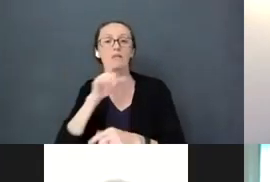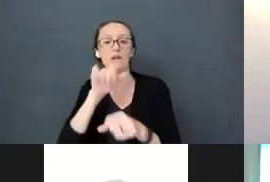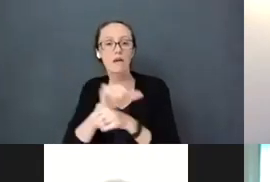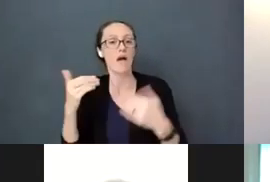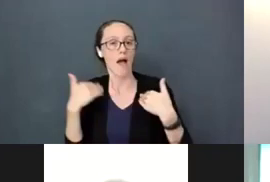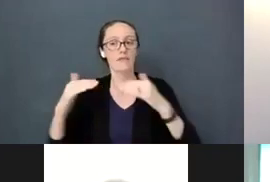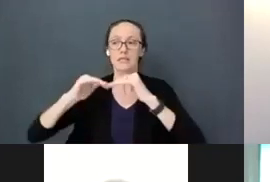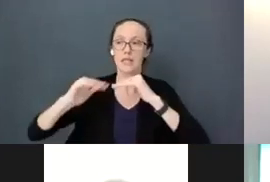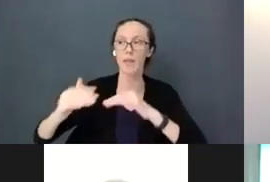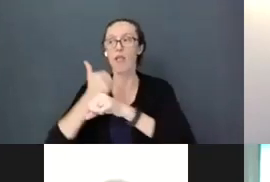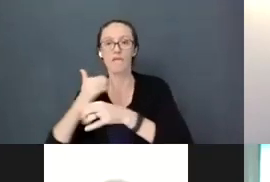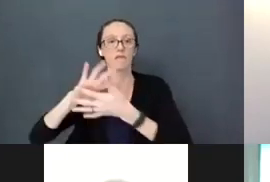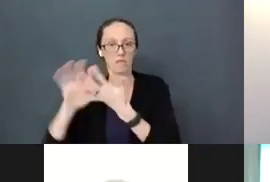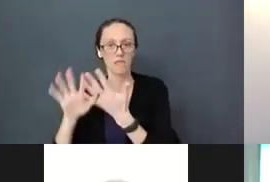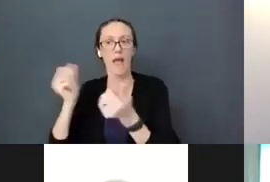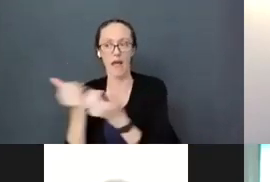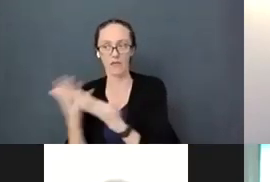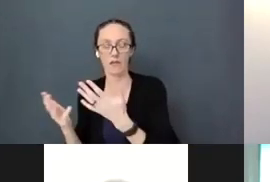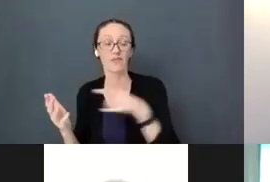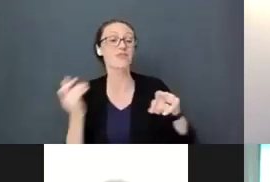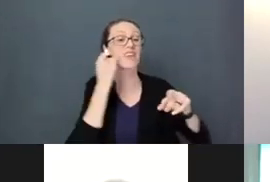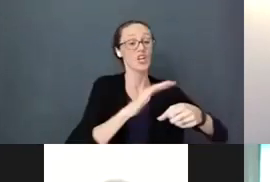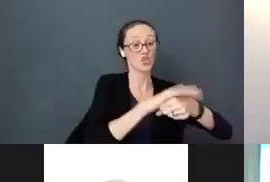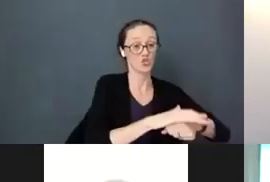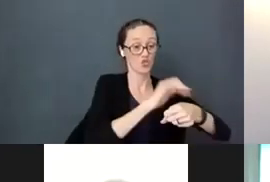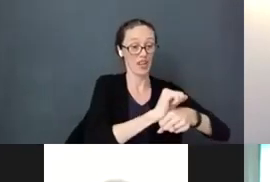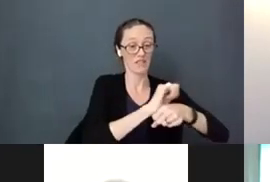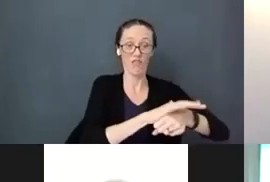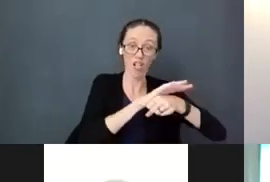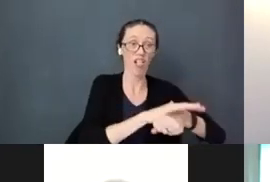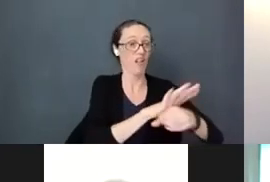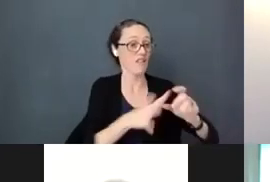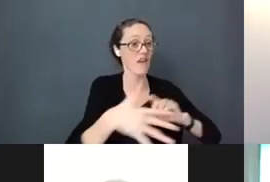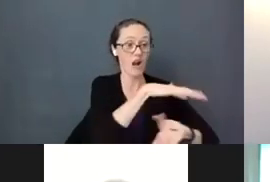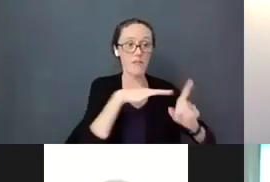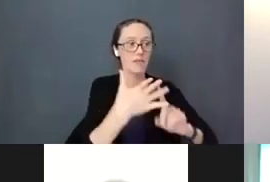that cortisol levels stay up at a high-level long term that prevents neurotic development.